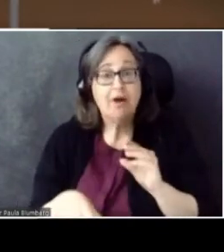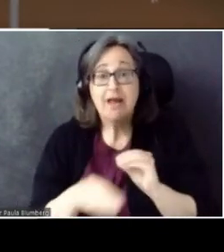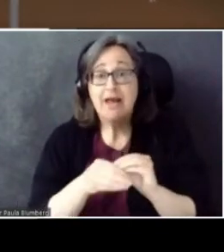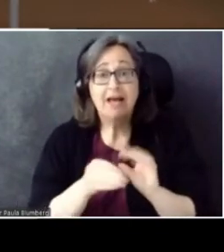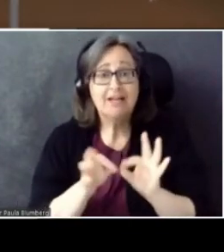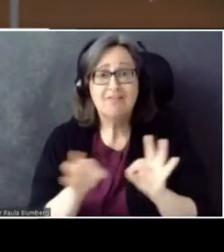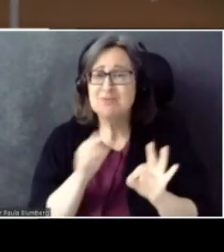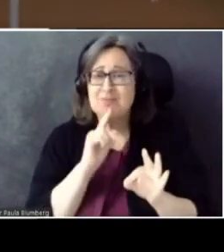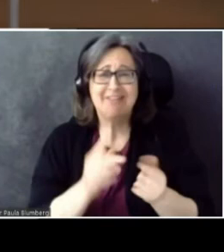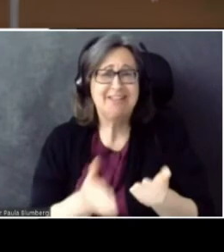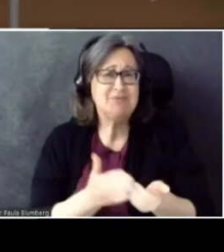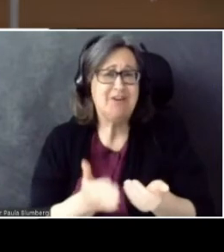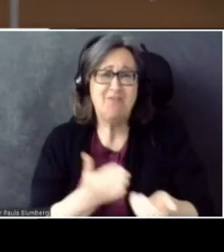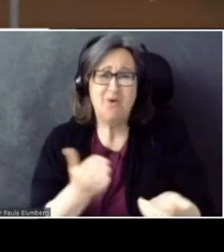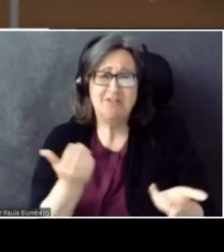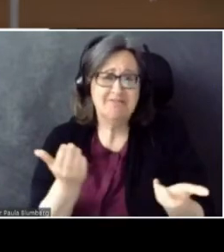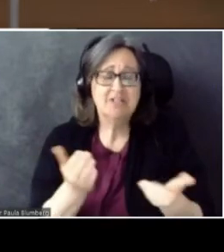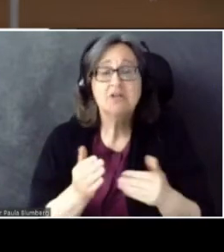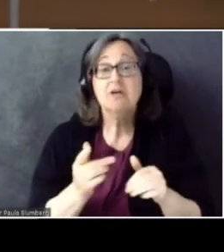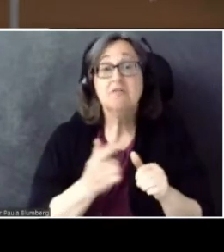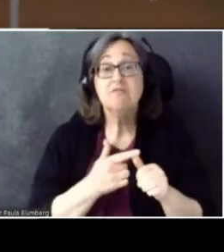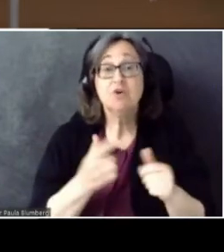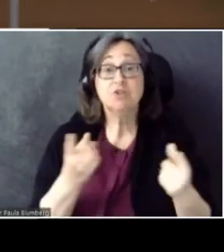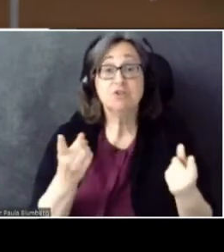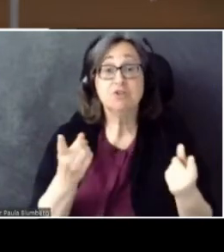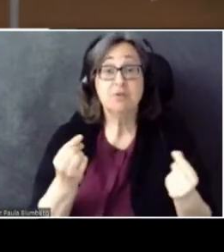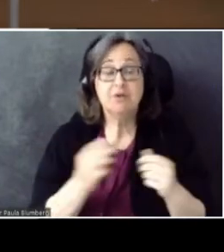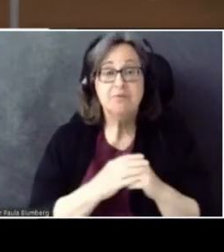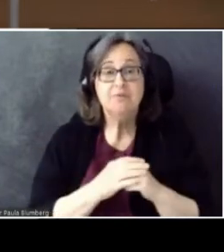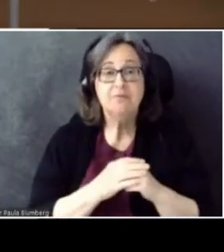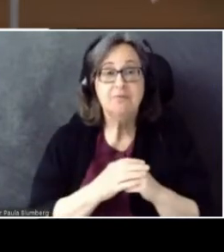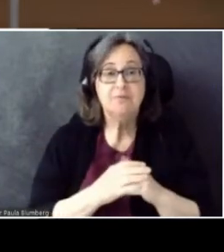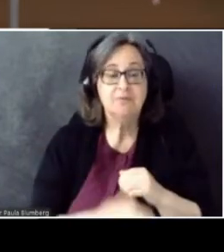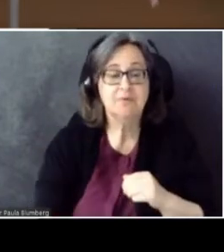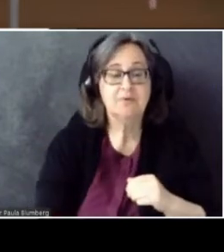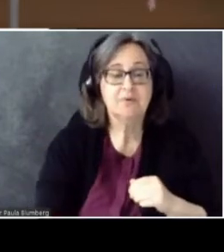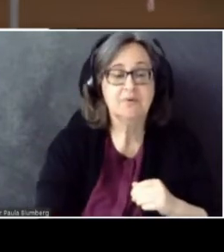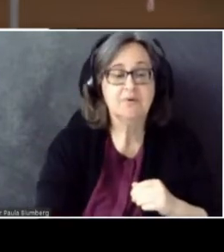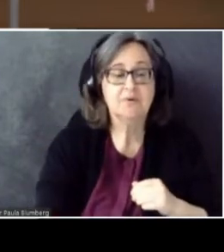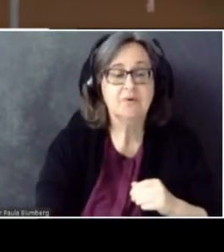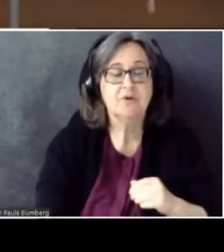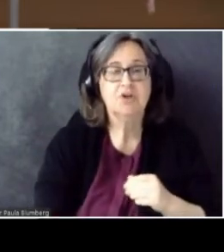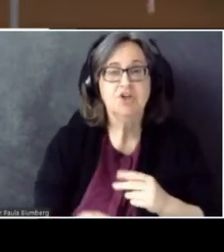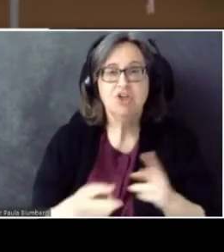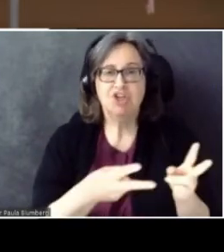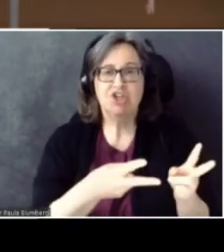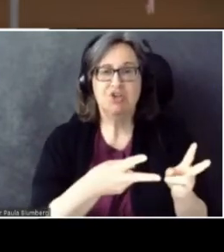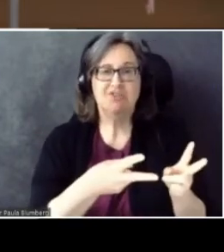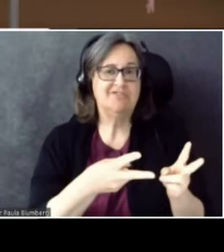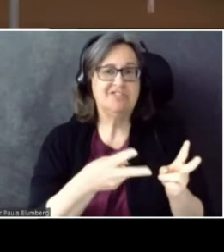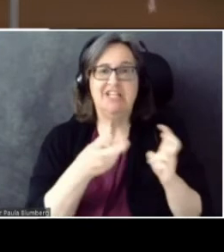So the first thing you do is you take in some sort of speech configuration.